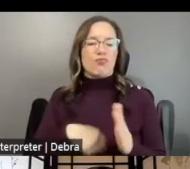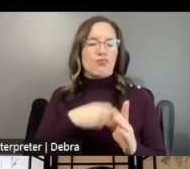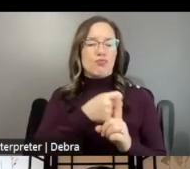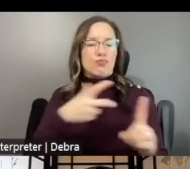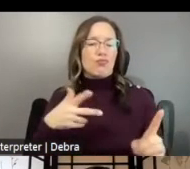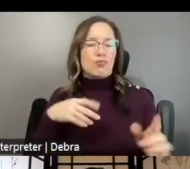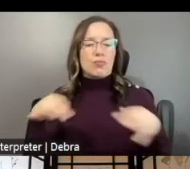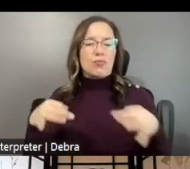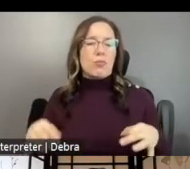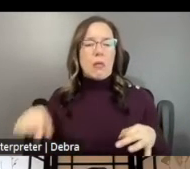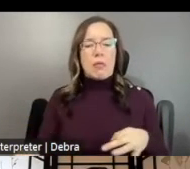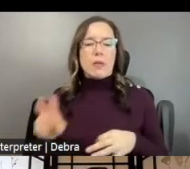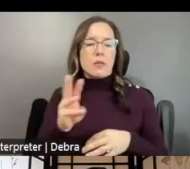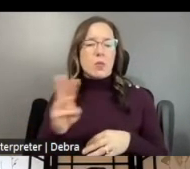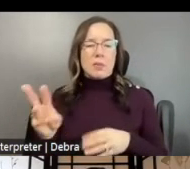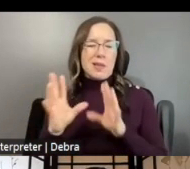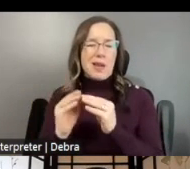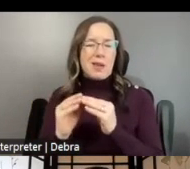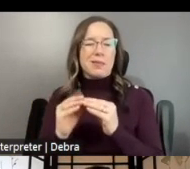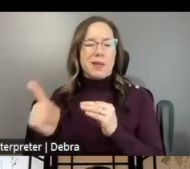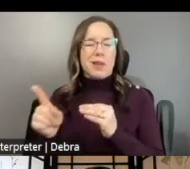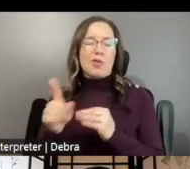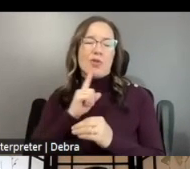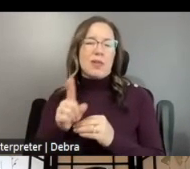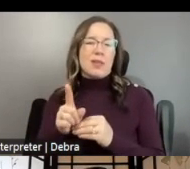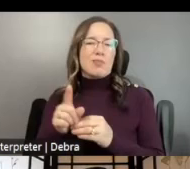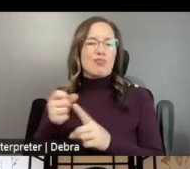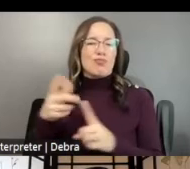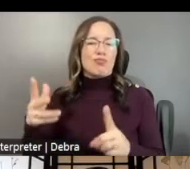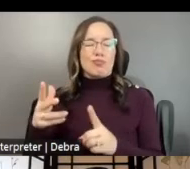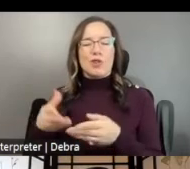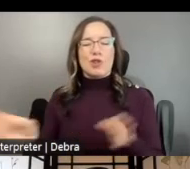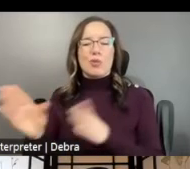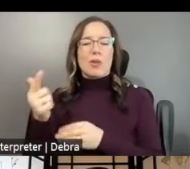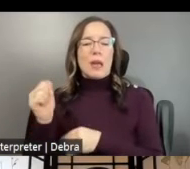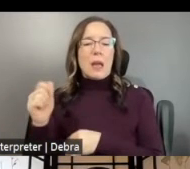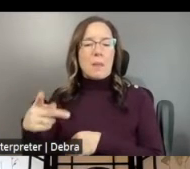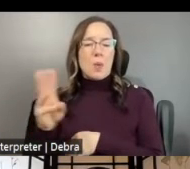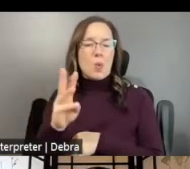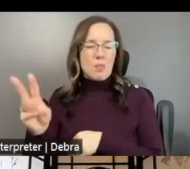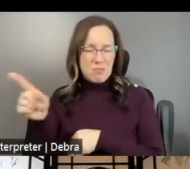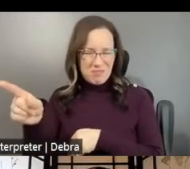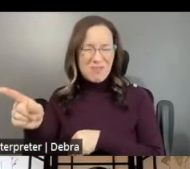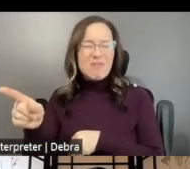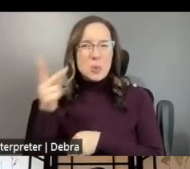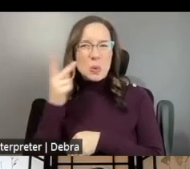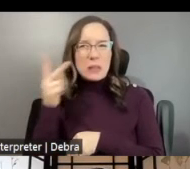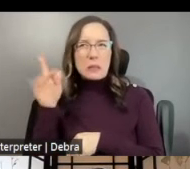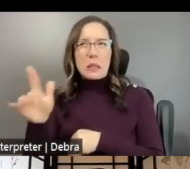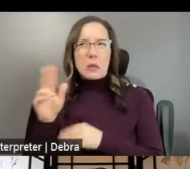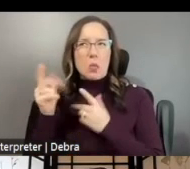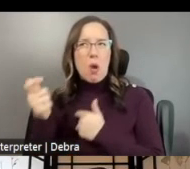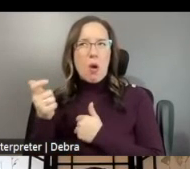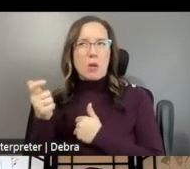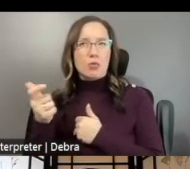WEBINAR AS THIS WAS DETAILED IN THE GENERAL GAP WEBINAR THAT IS ON OUR WEBSITE. NOW I'M GOING TO